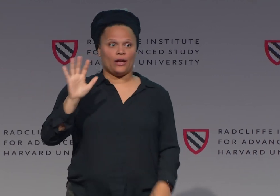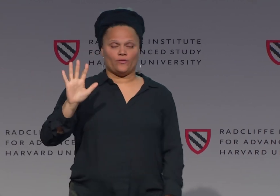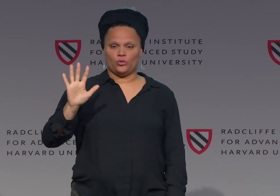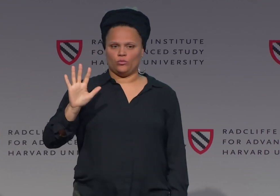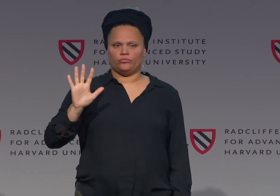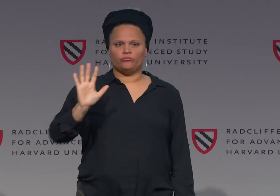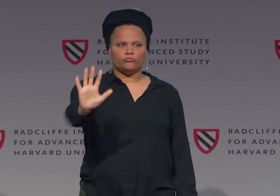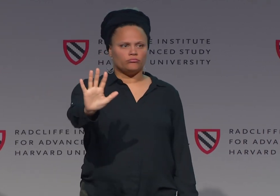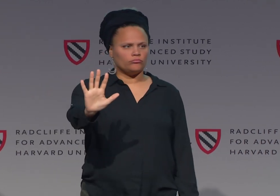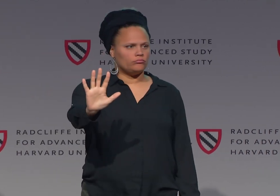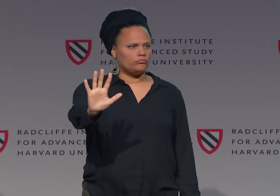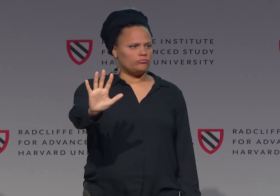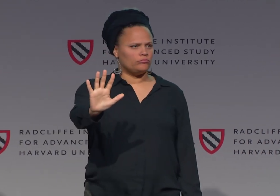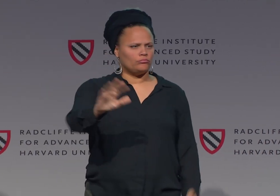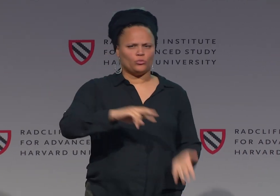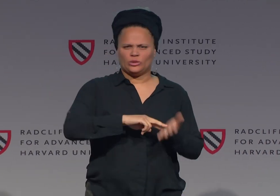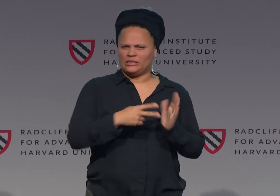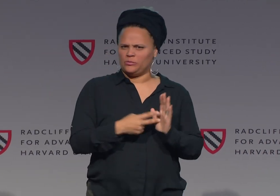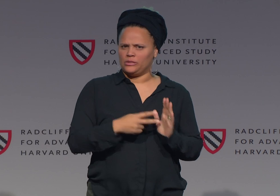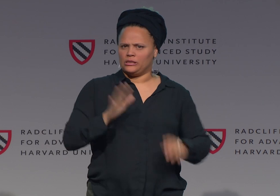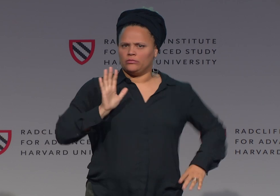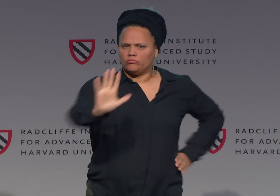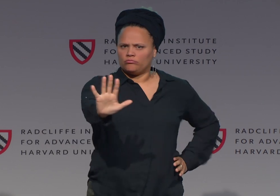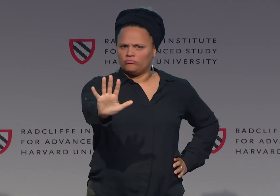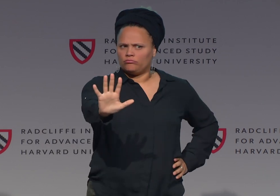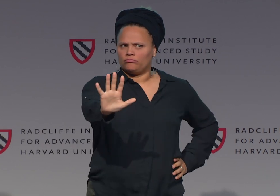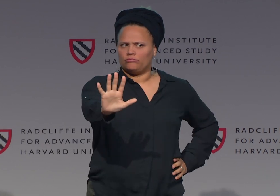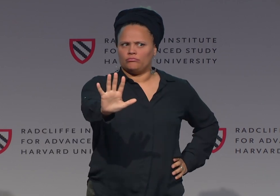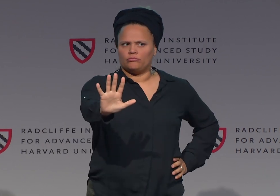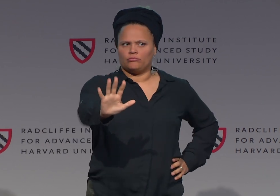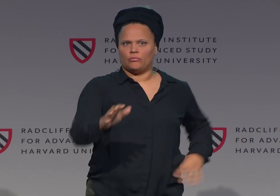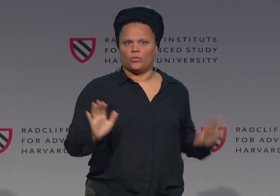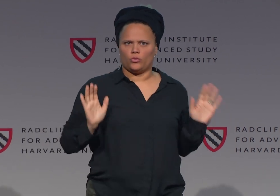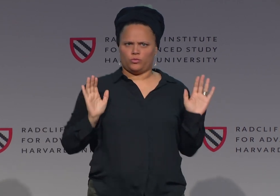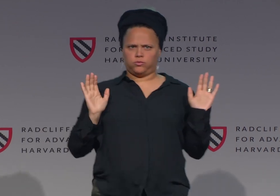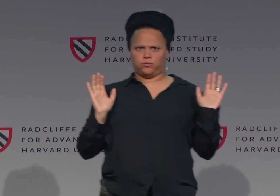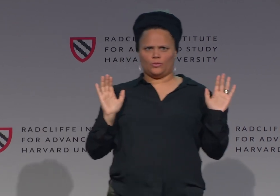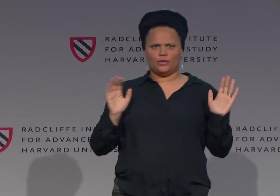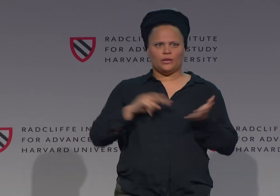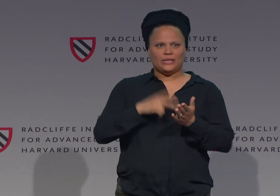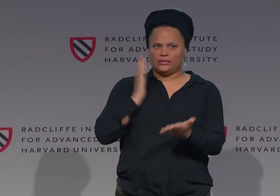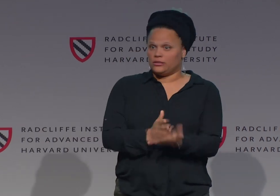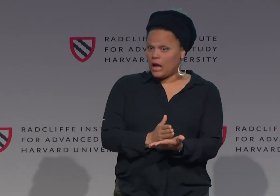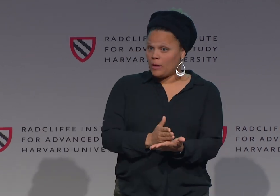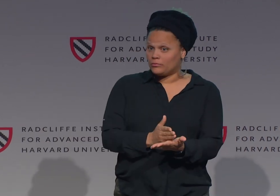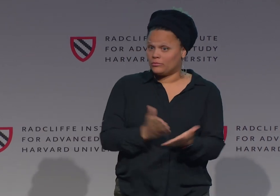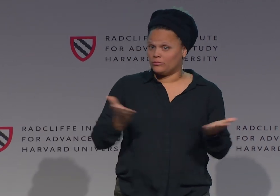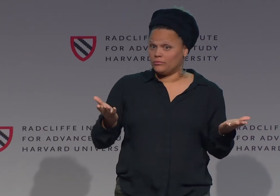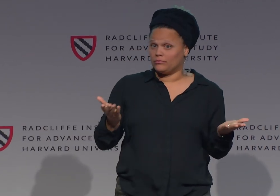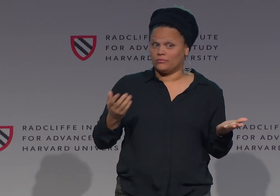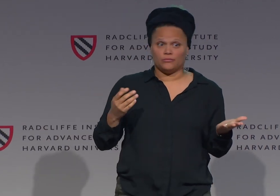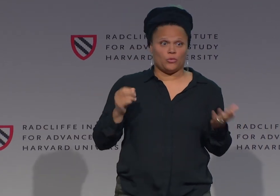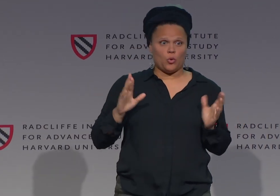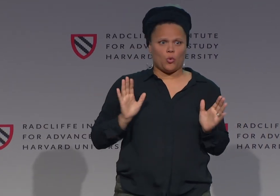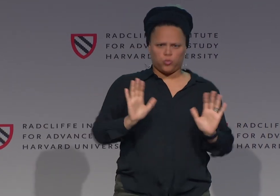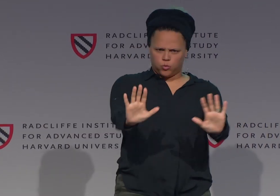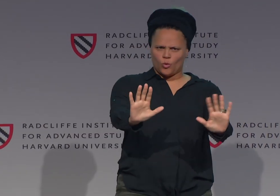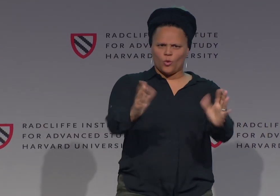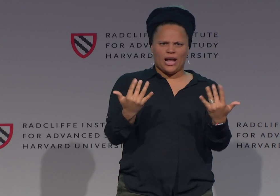within the language-- that parameter. Now what about this? What does this mean? Stop. That means stop, right?